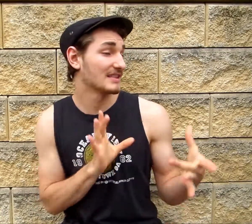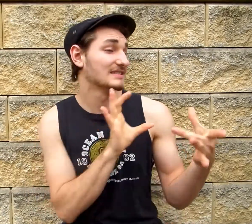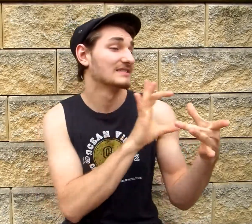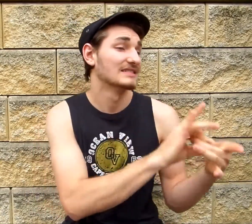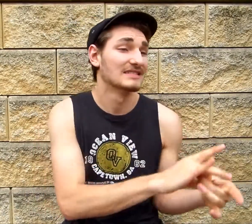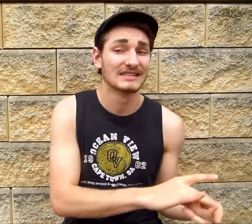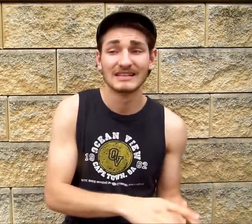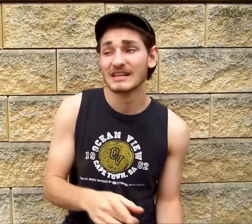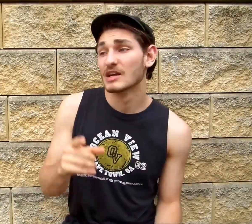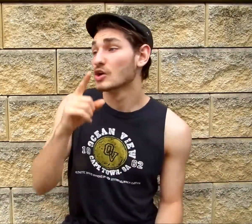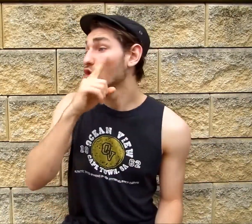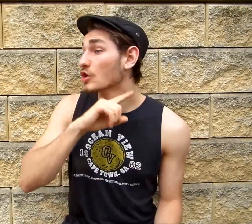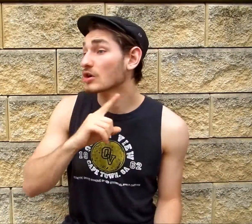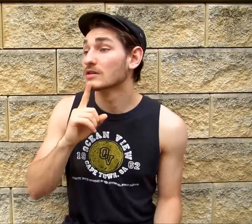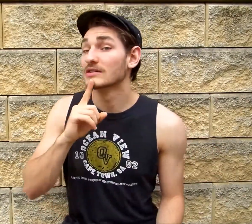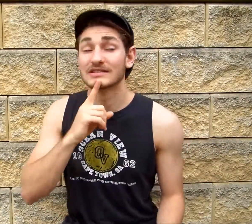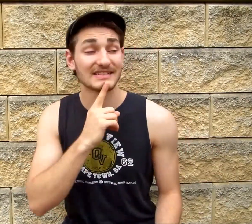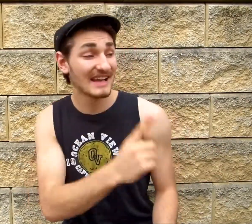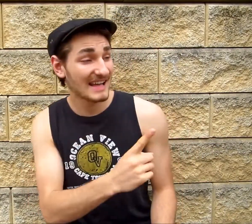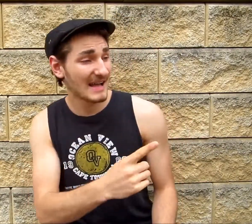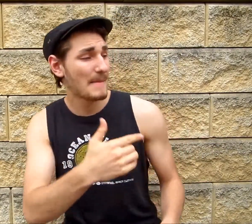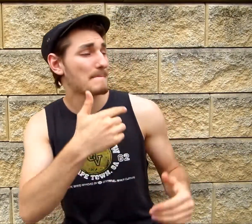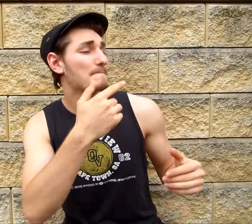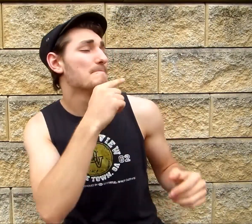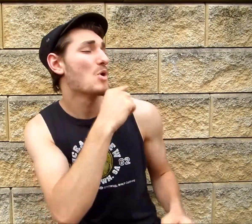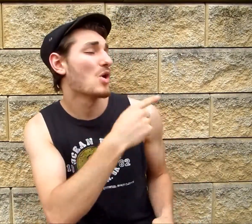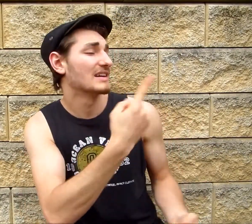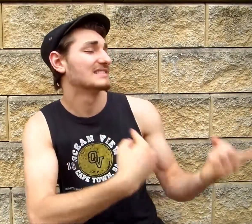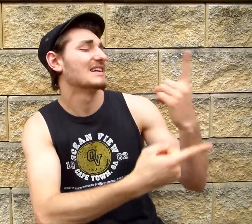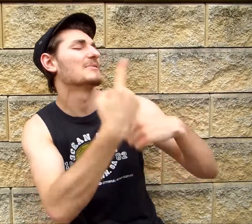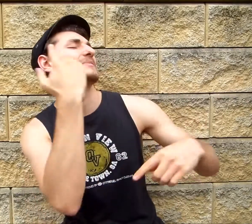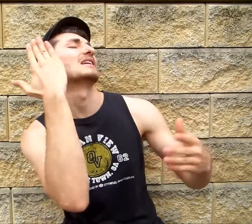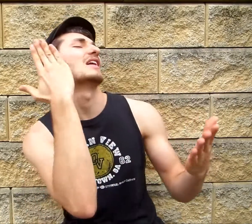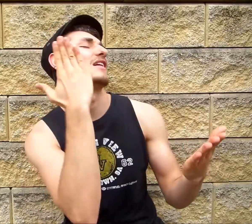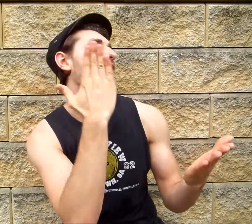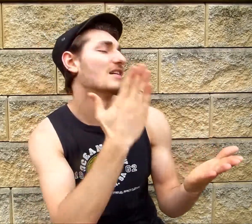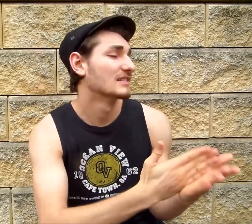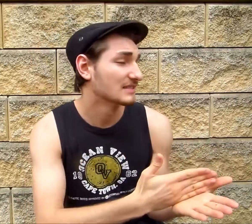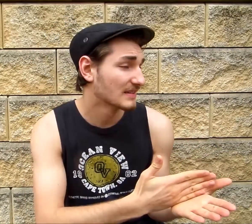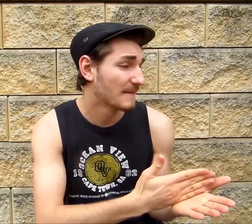She said, "Boy, tell me honestly